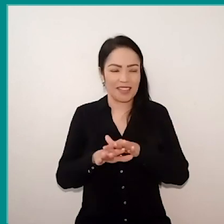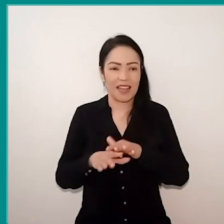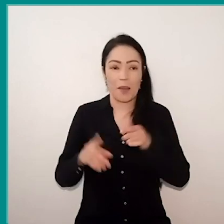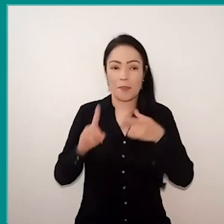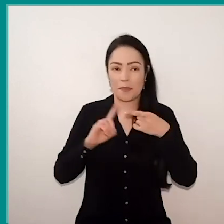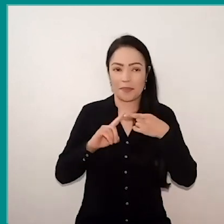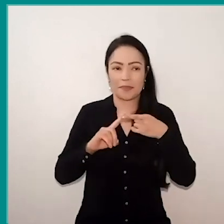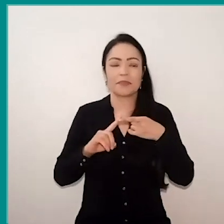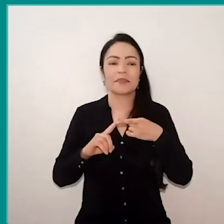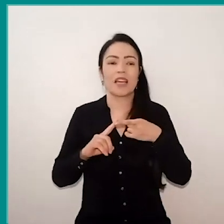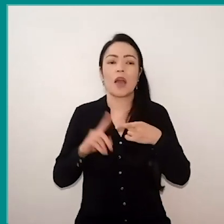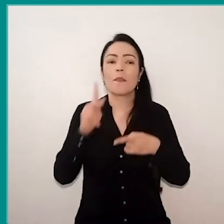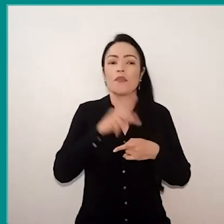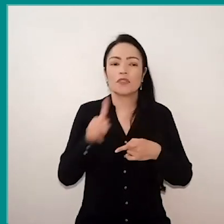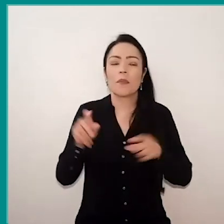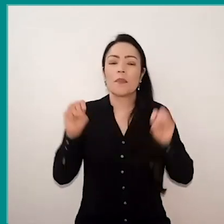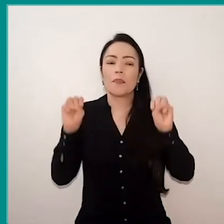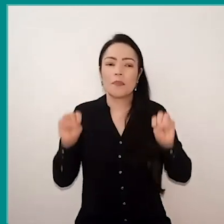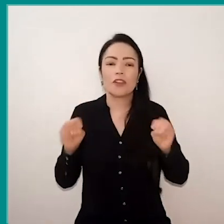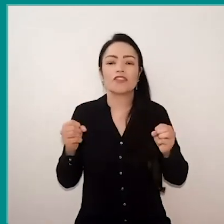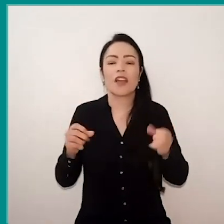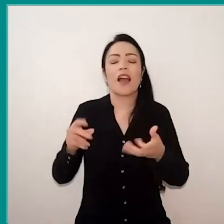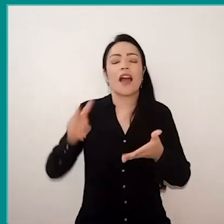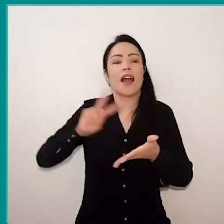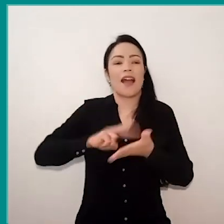that the teacher can reframe your practice